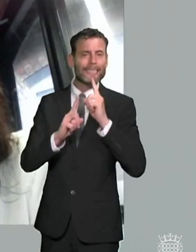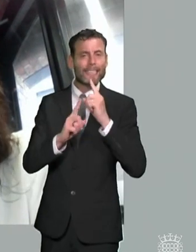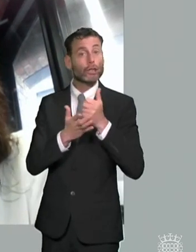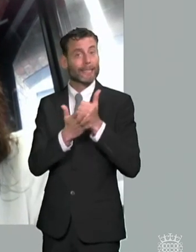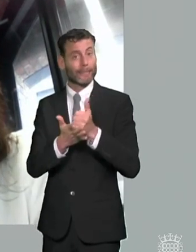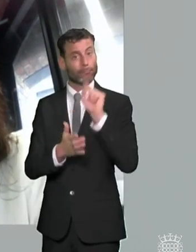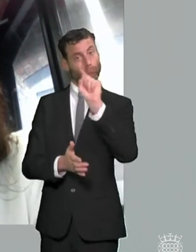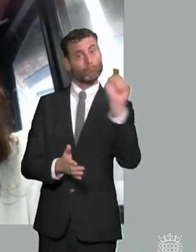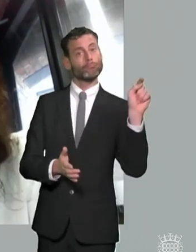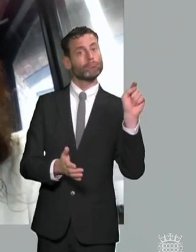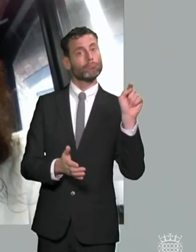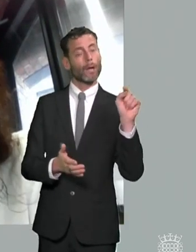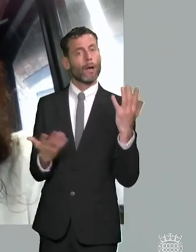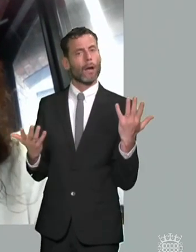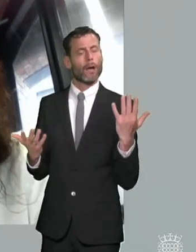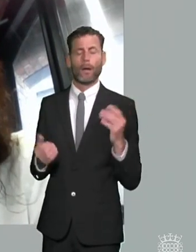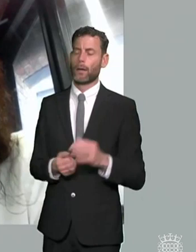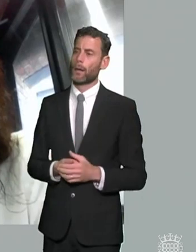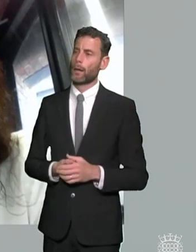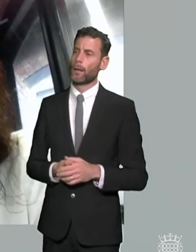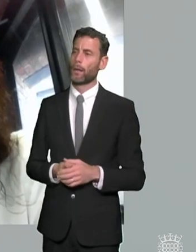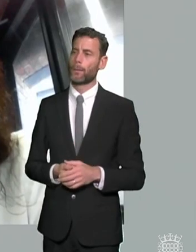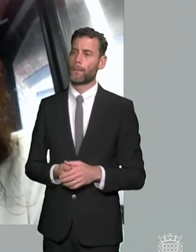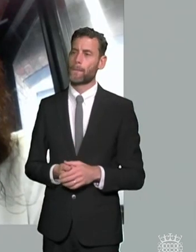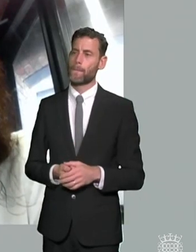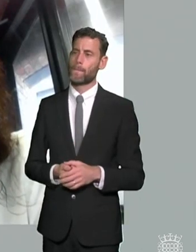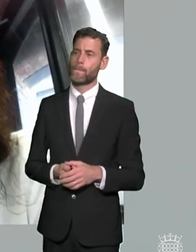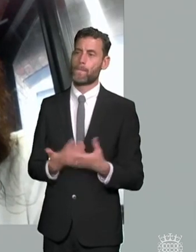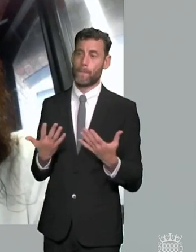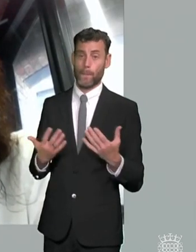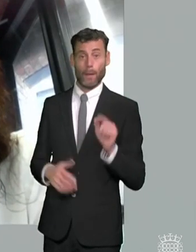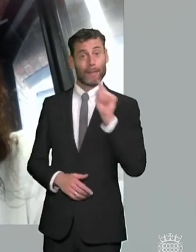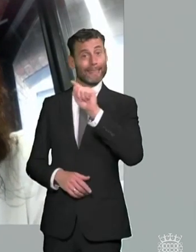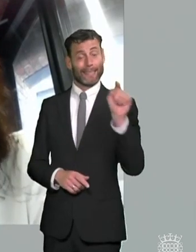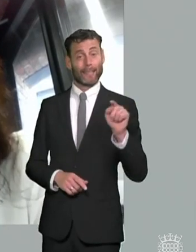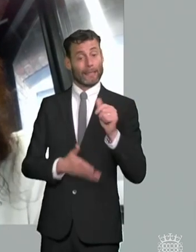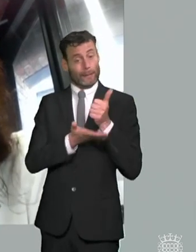um because in the main um in all settings they are largely responsible for a great deal of provision